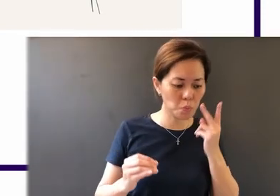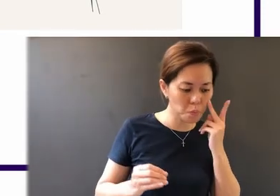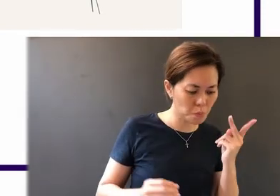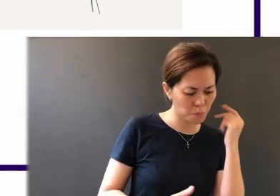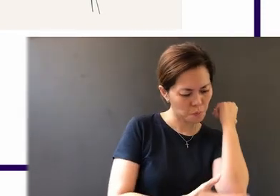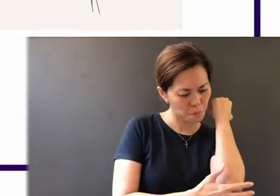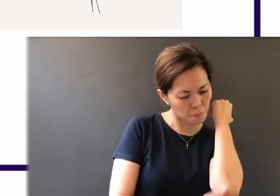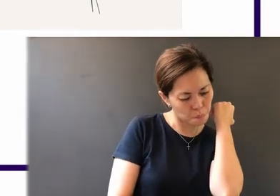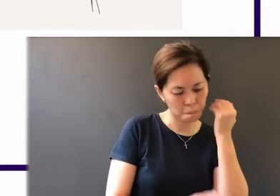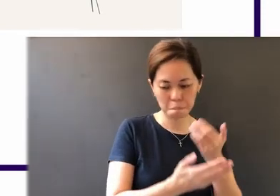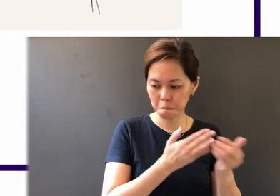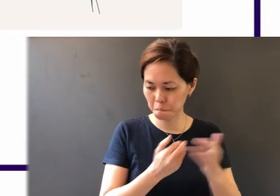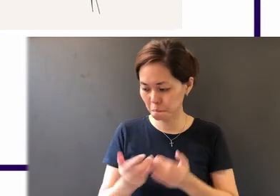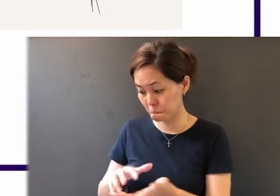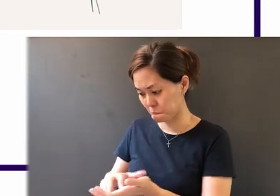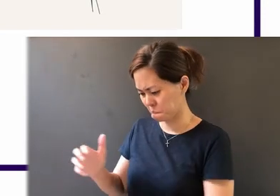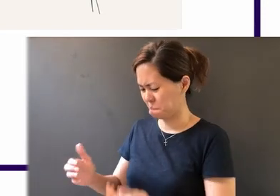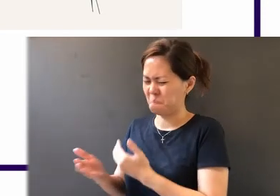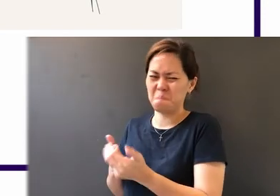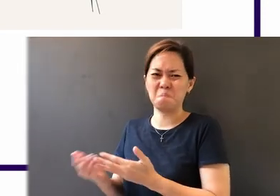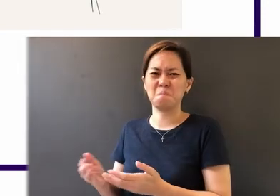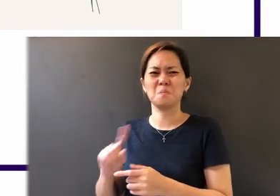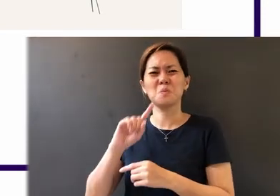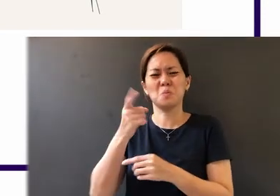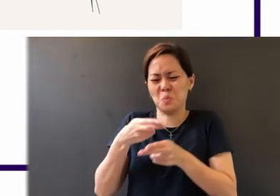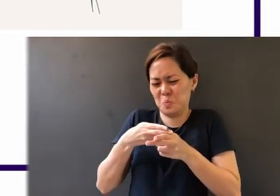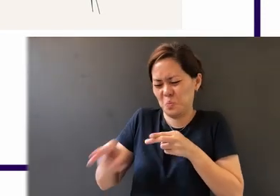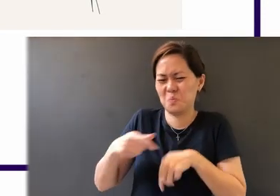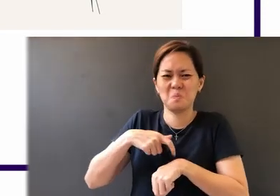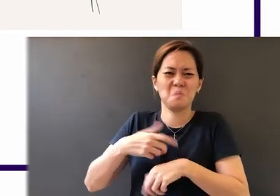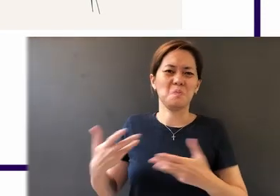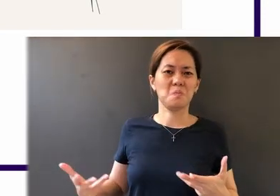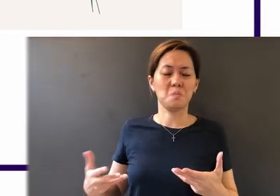their riches only as transient, and not